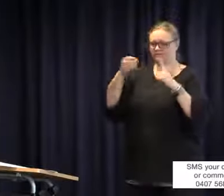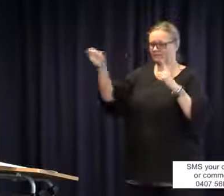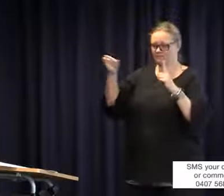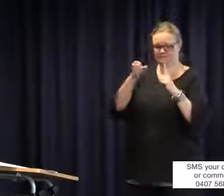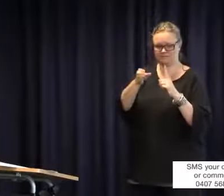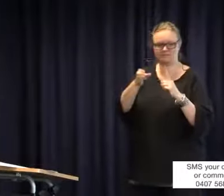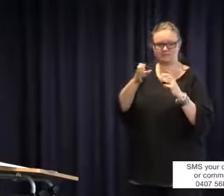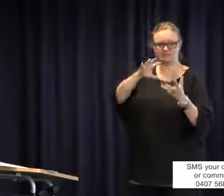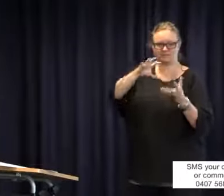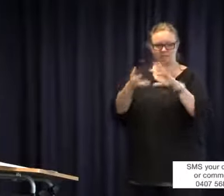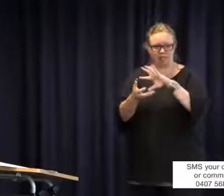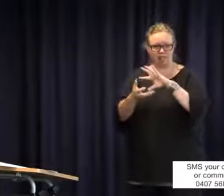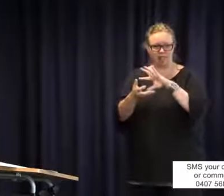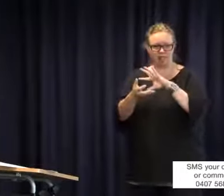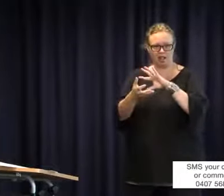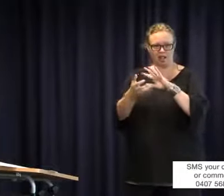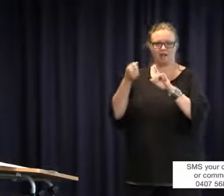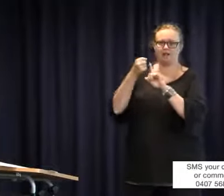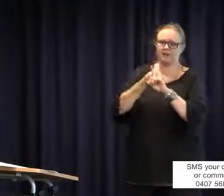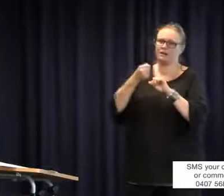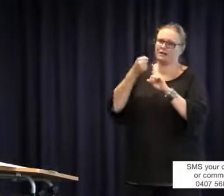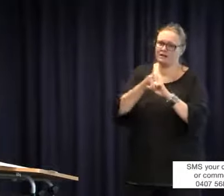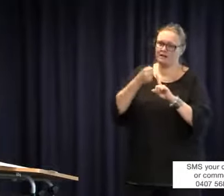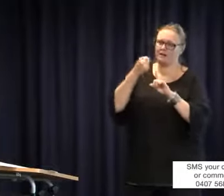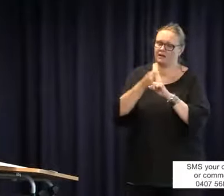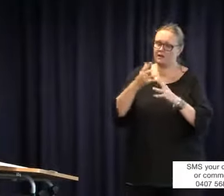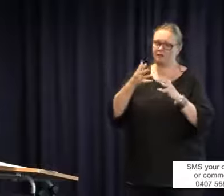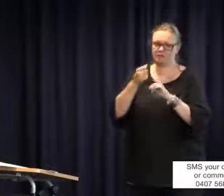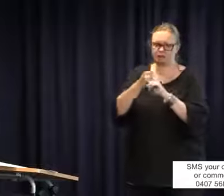individual when she started, left and they brought in another person. It was interesting